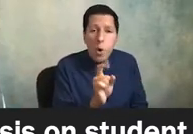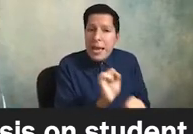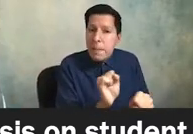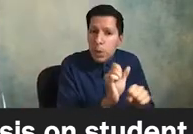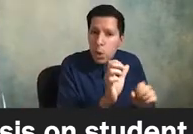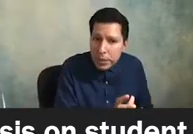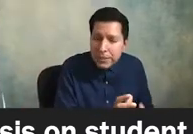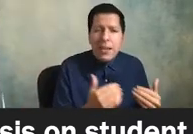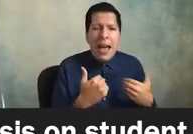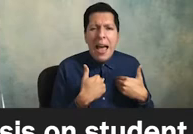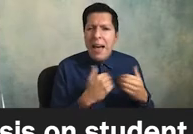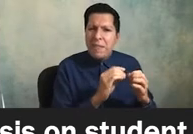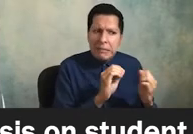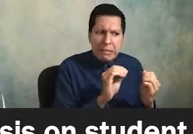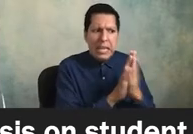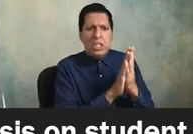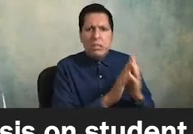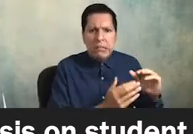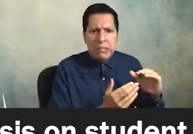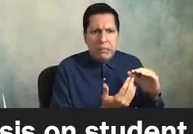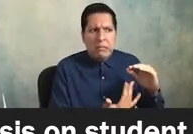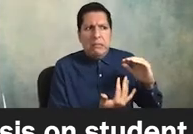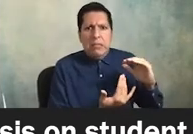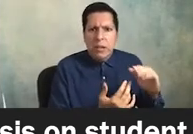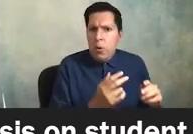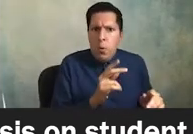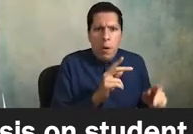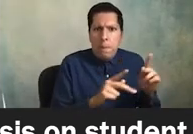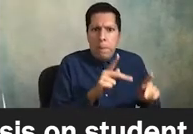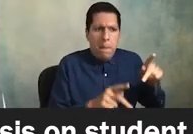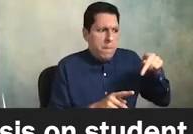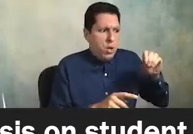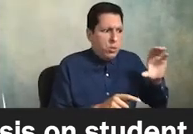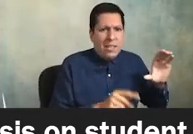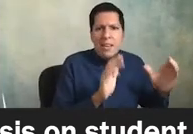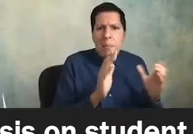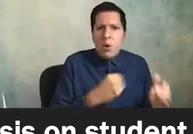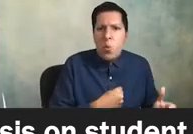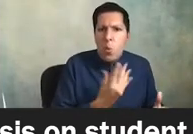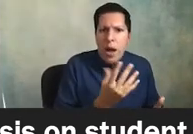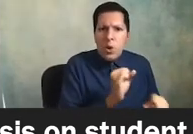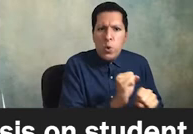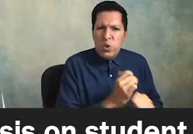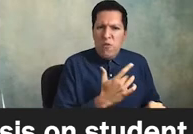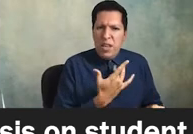oftentimes between employees of color and their white co-workers who oppress them disrespect them